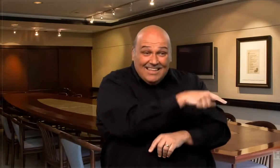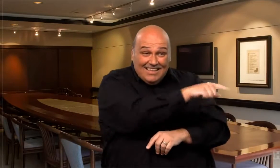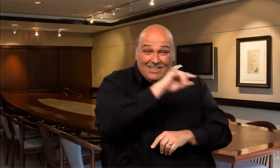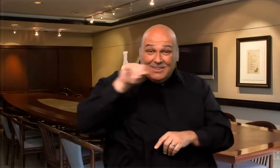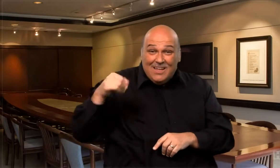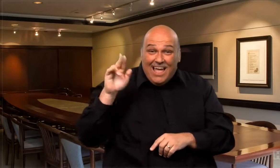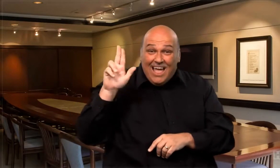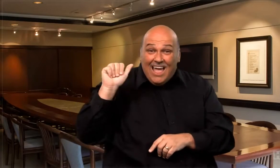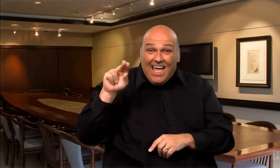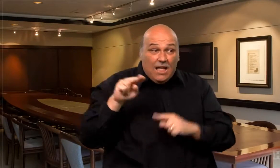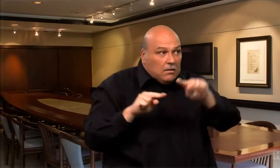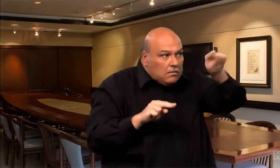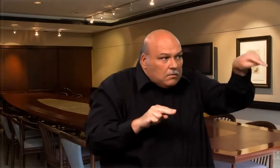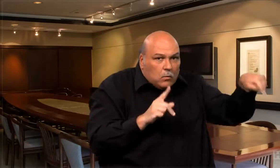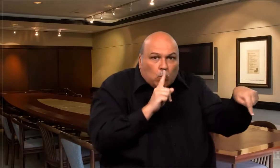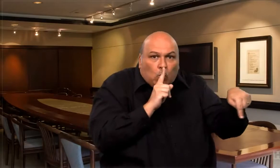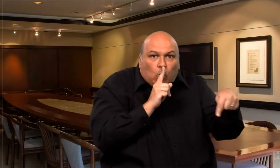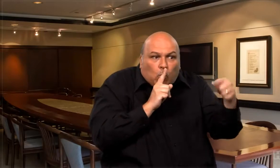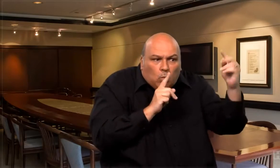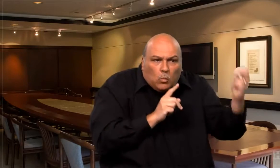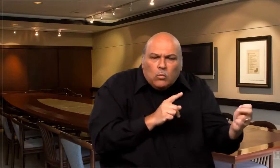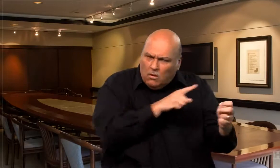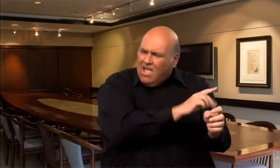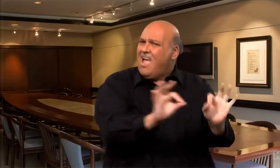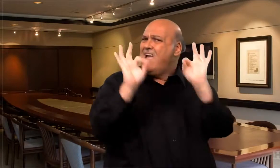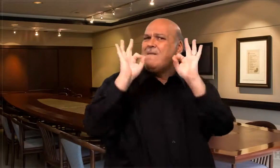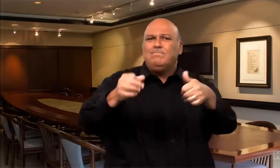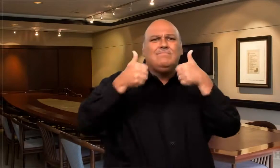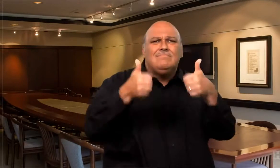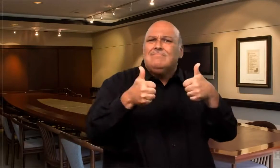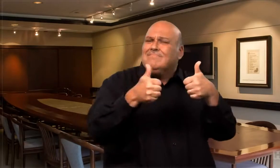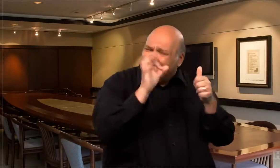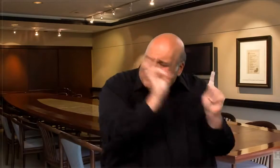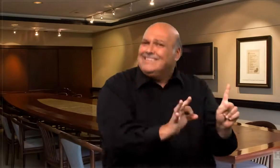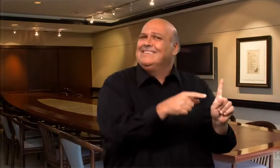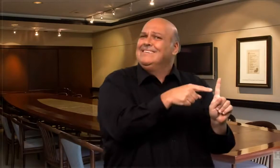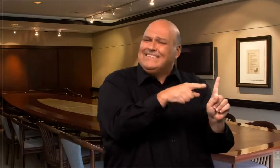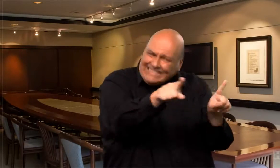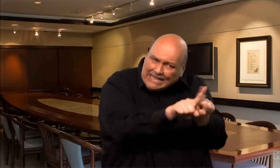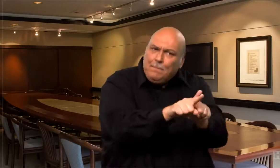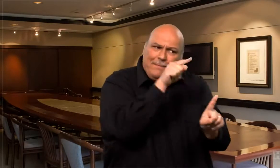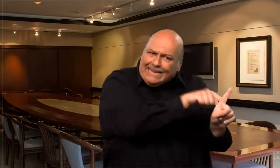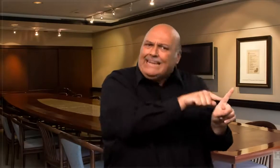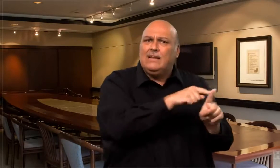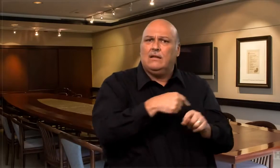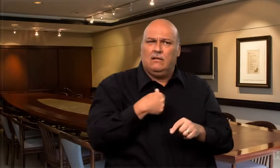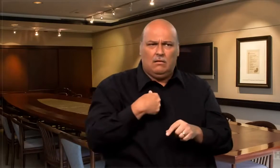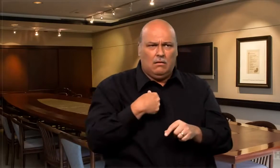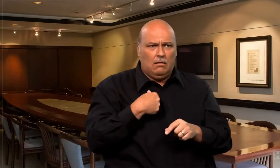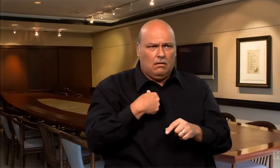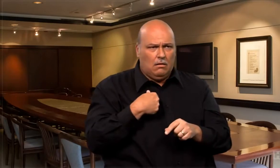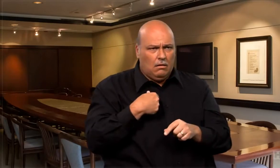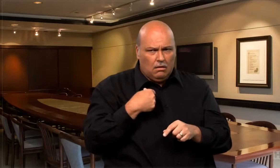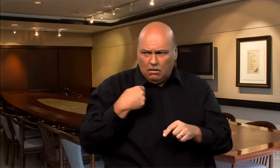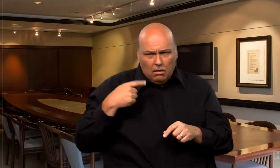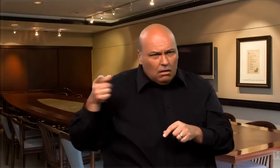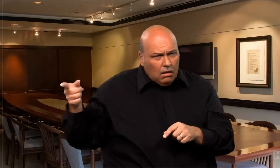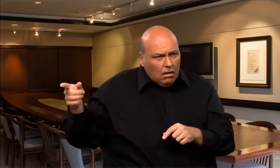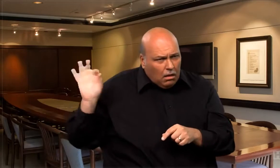behavior. He did what he was supposed to do. You should do the same!” I was shocked and could not believe my eyes that Juan did right thing and